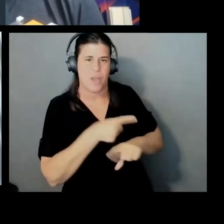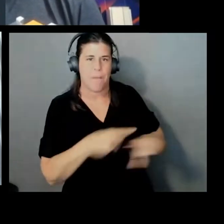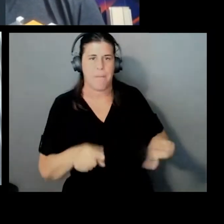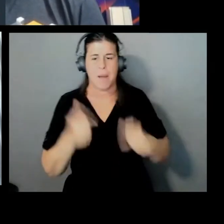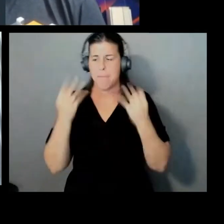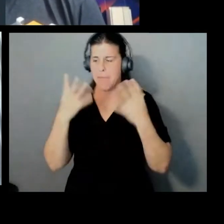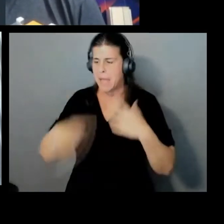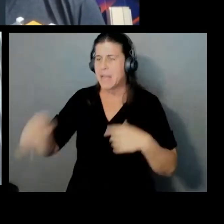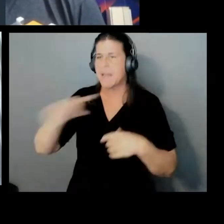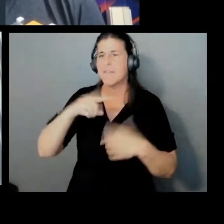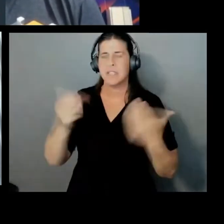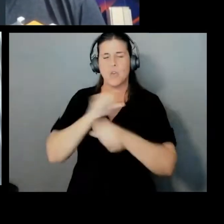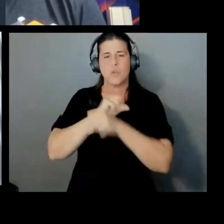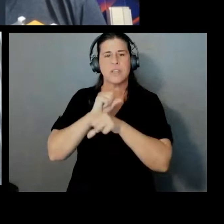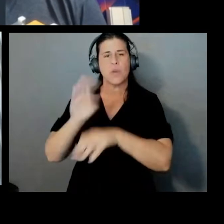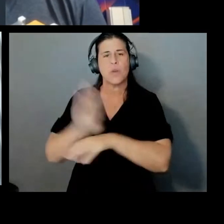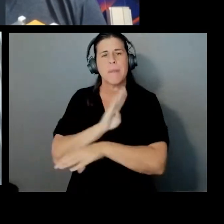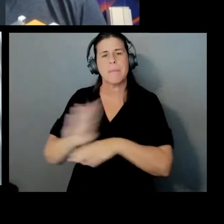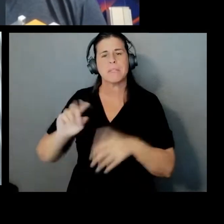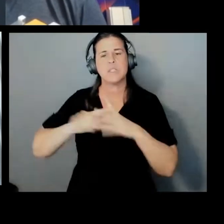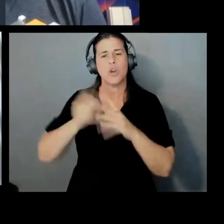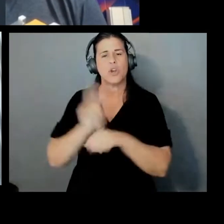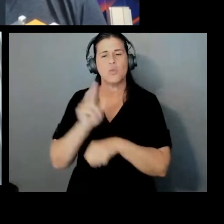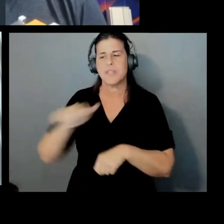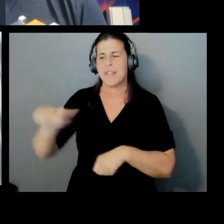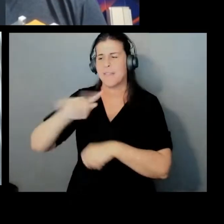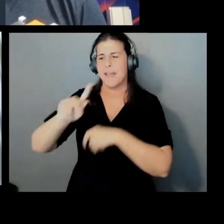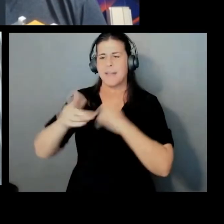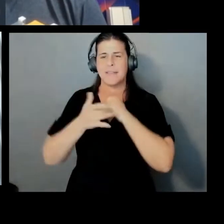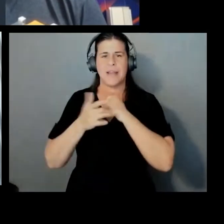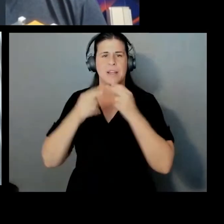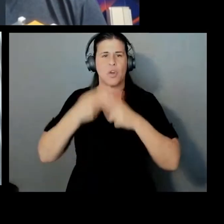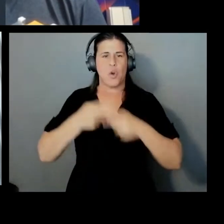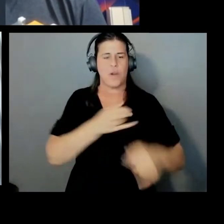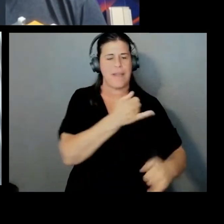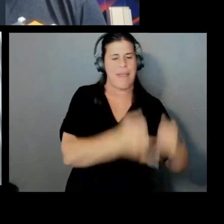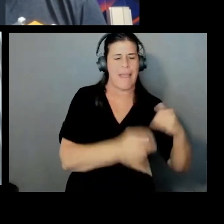started using this technology called end-to-end encryption. And actually even before that,